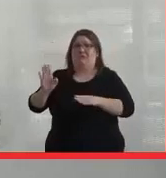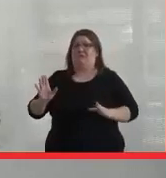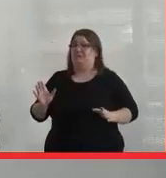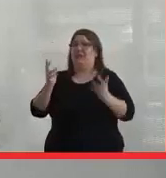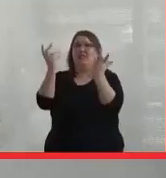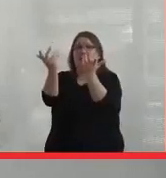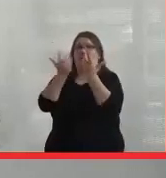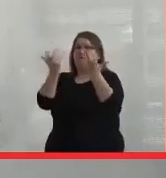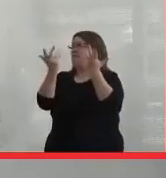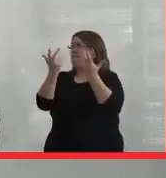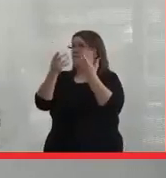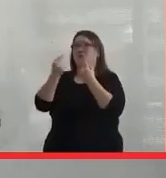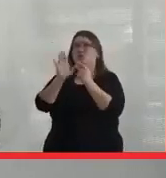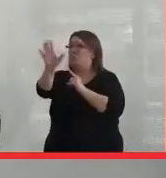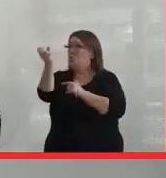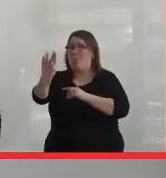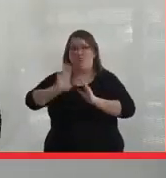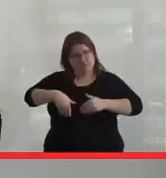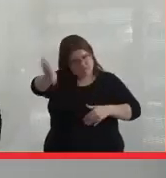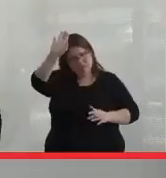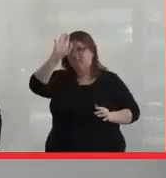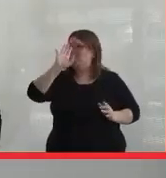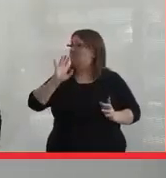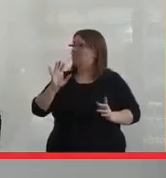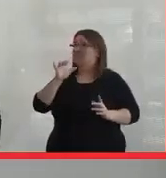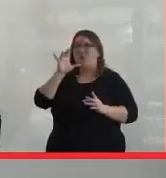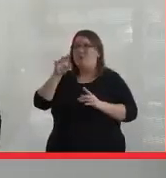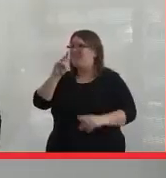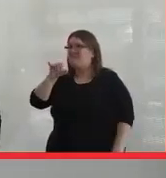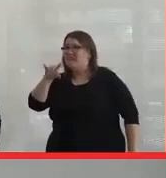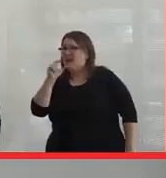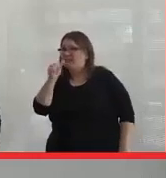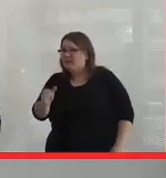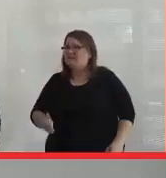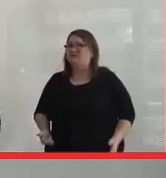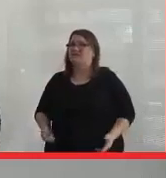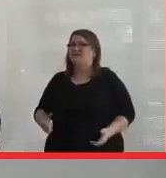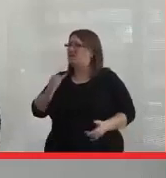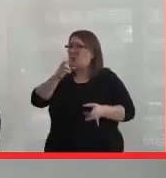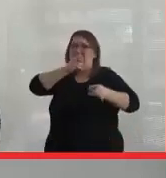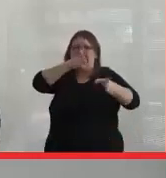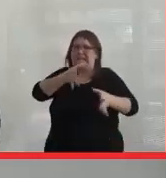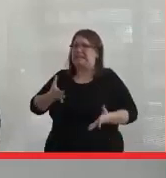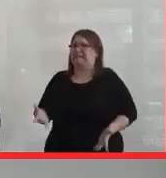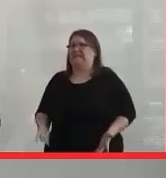Leave me alone, then. Go do your own thing. Don't be violent. Don't be hateful.